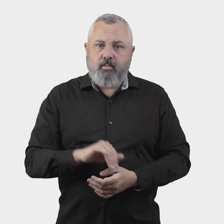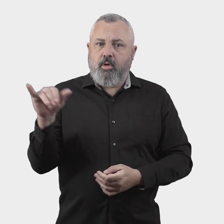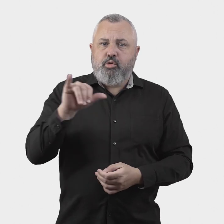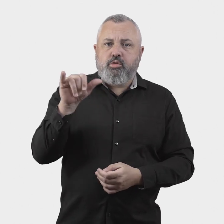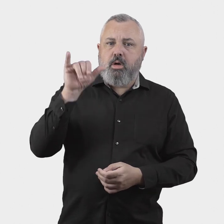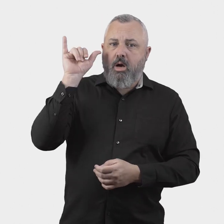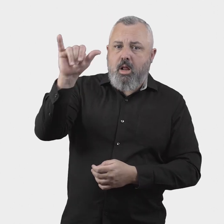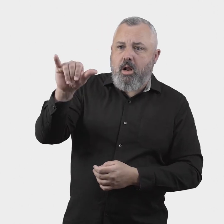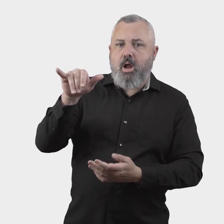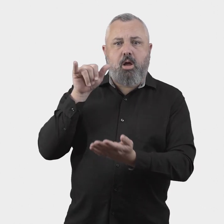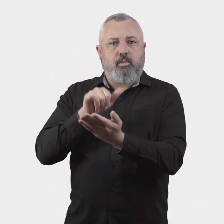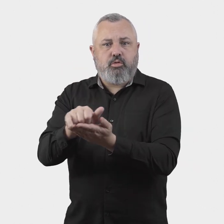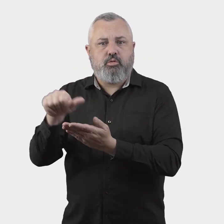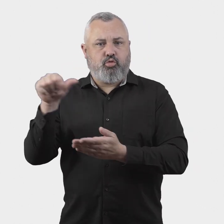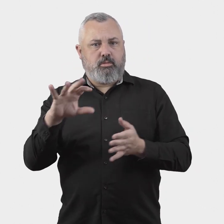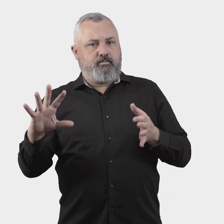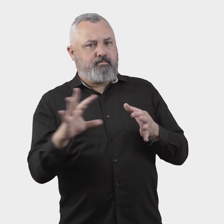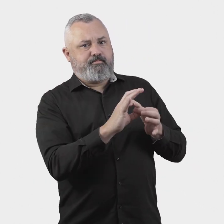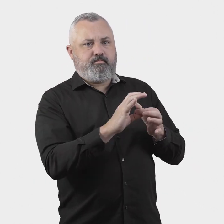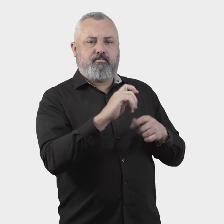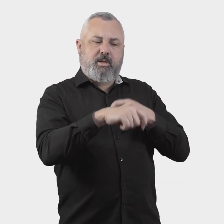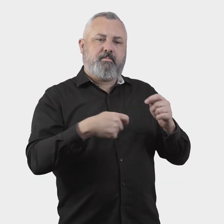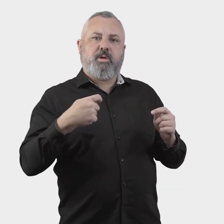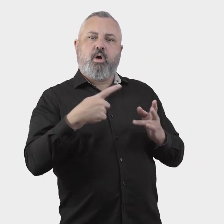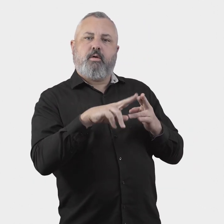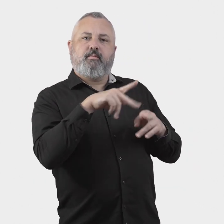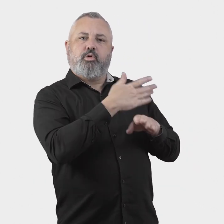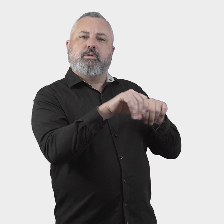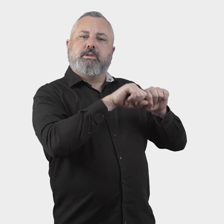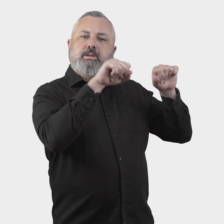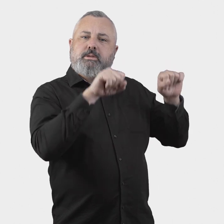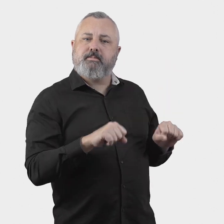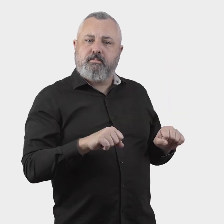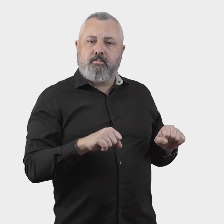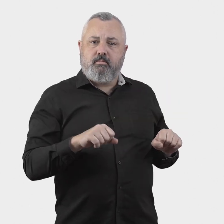6. Which airlines and airports should be required to be members of the Aviation Industry Ombuds Scheme?